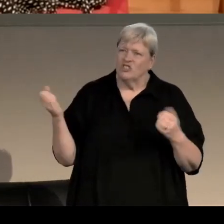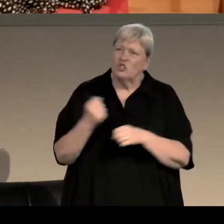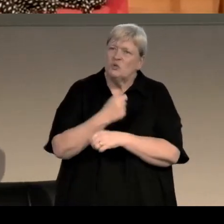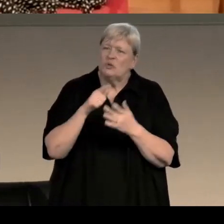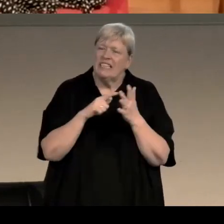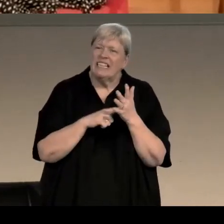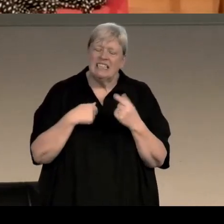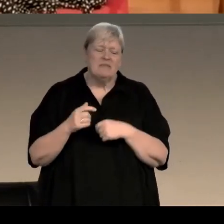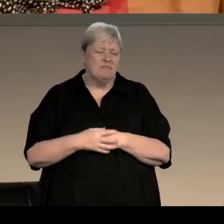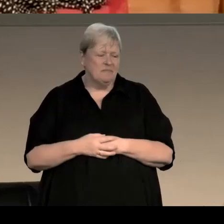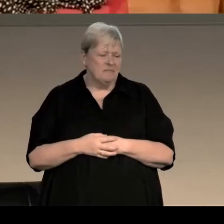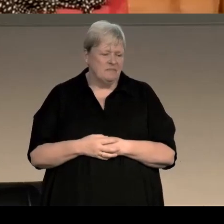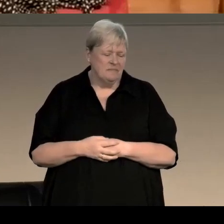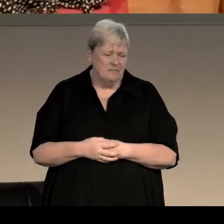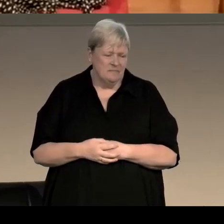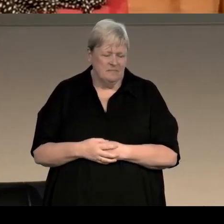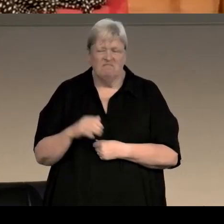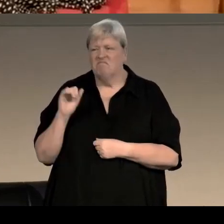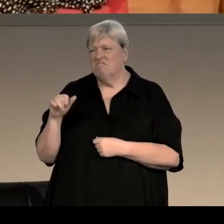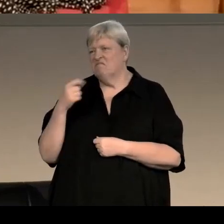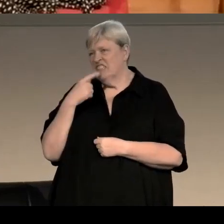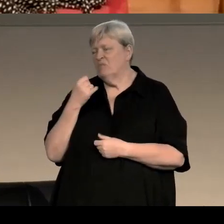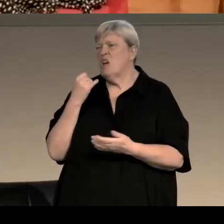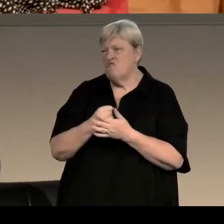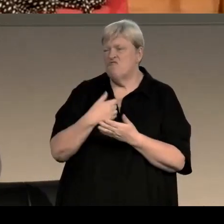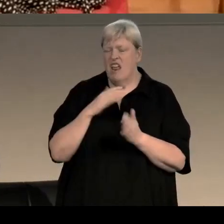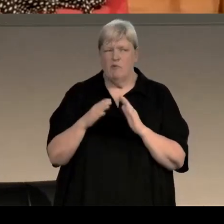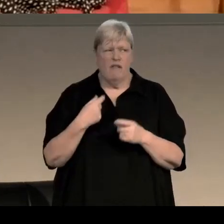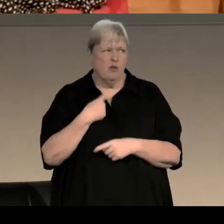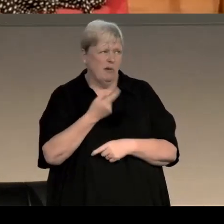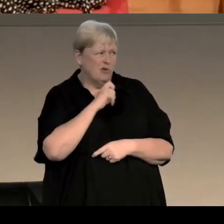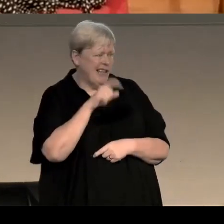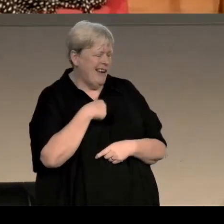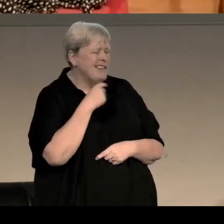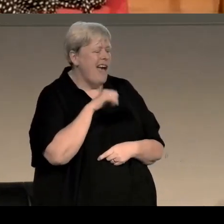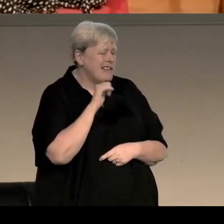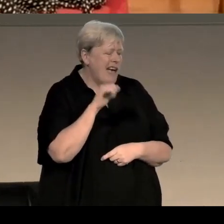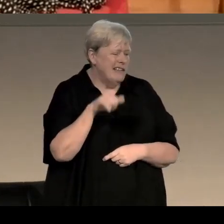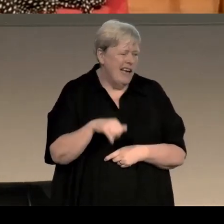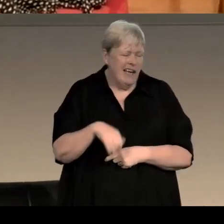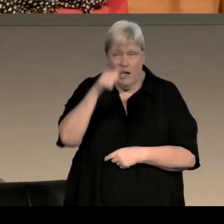saying to everybody "I'm going to write a crime novel" and it would be something like "yeah yeah yeah..." I know that feeling.